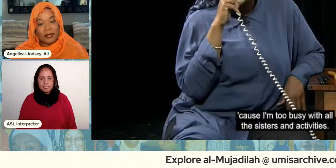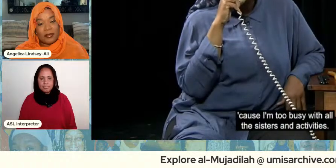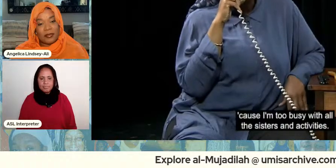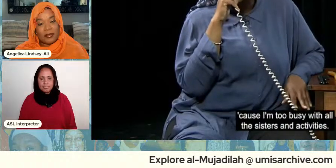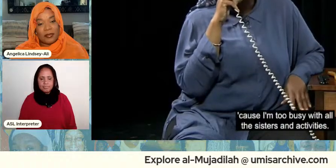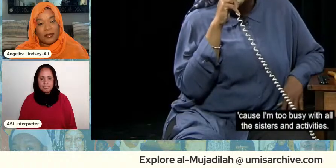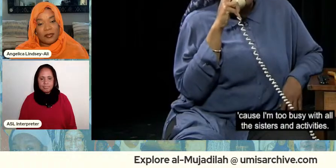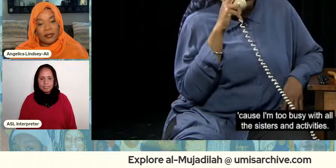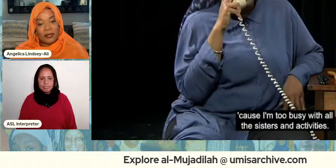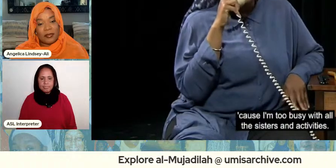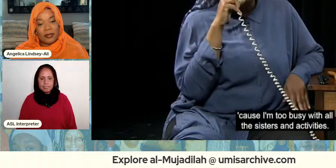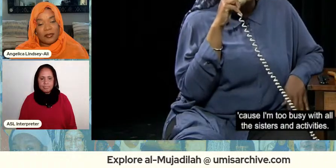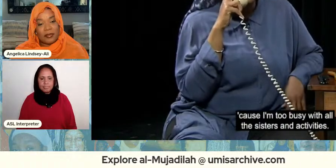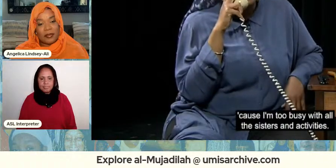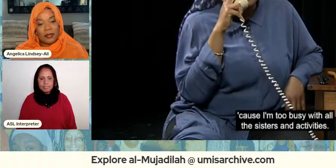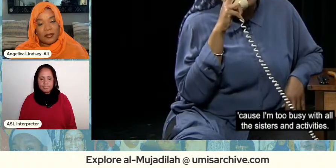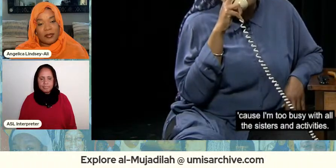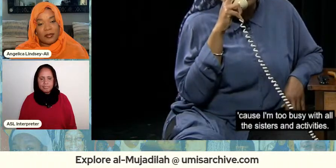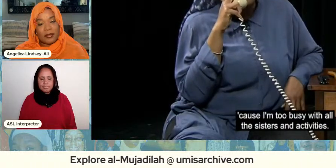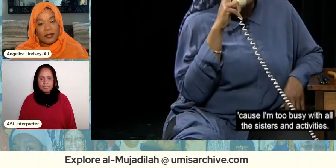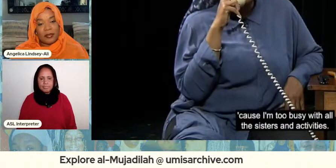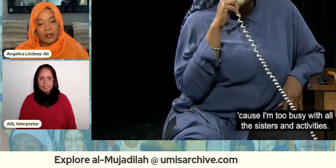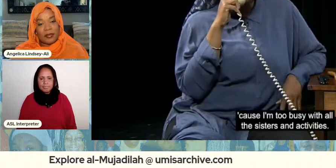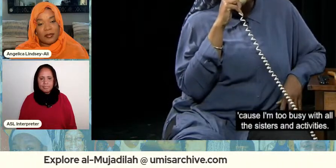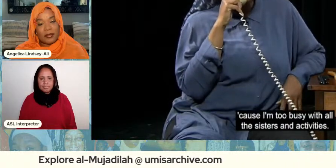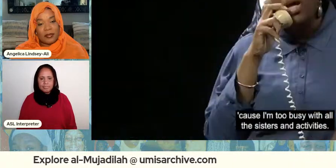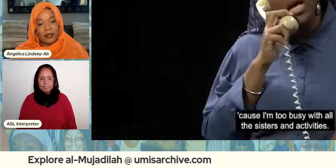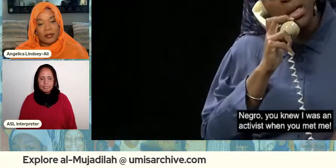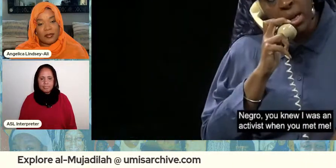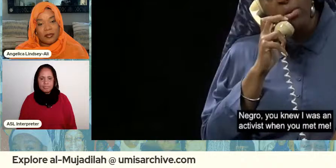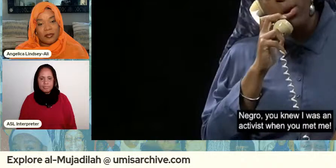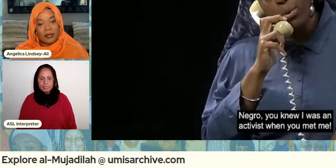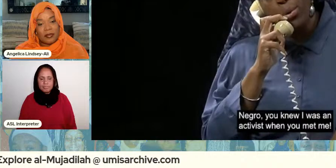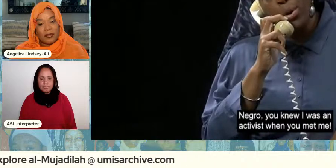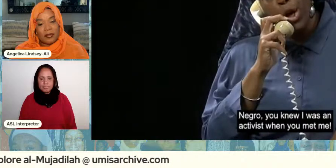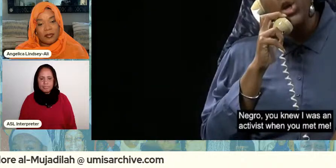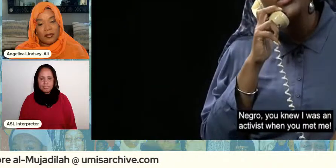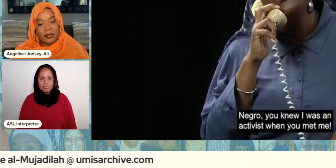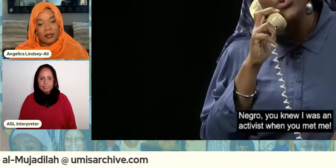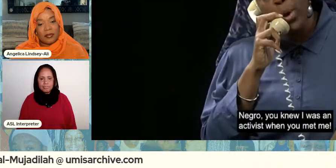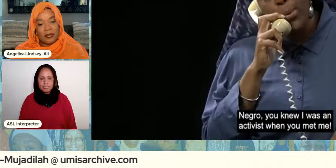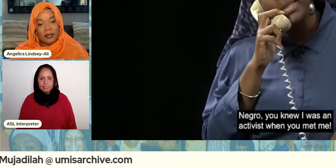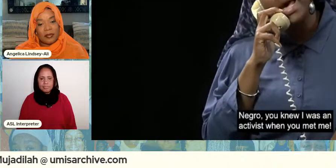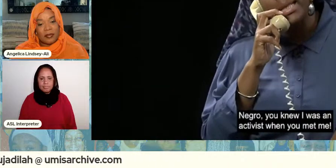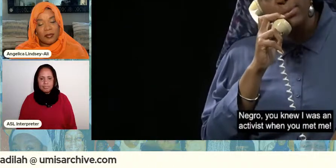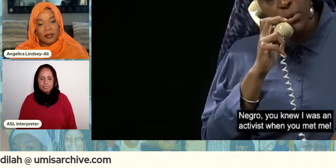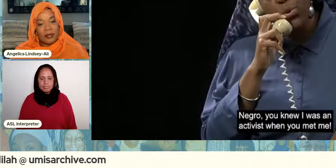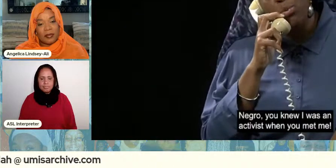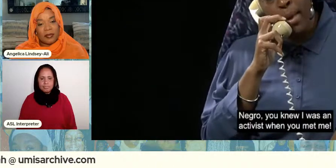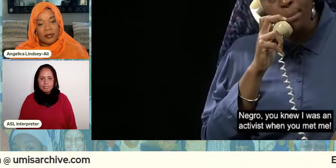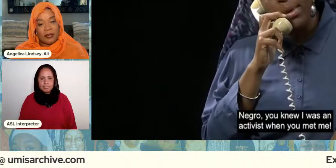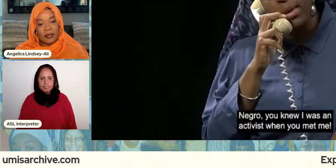i'm too busy with the sisters and activities negro you knew i was an activist when you met me